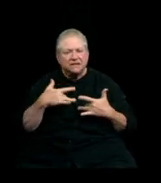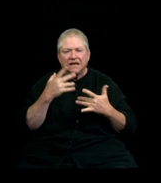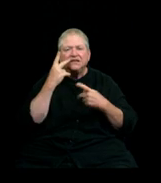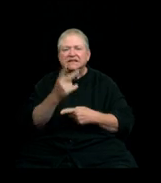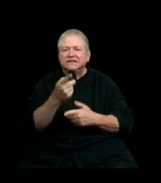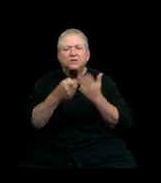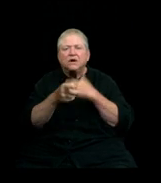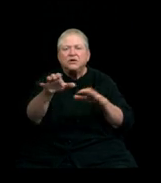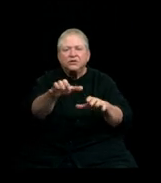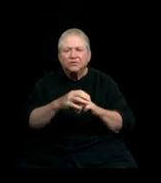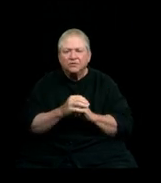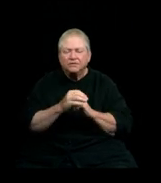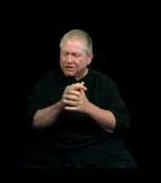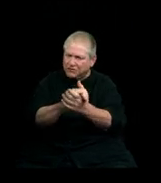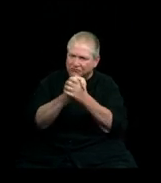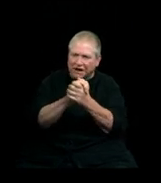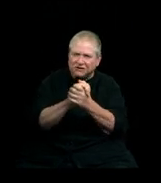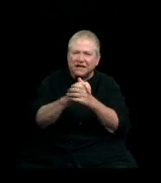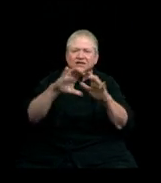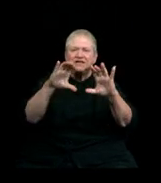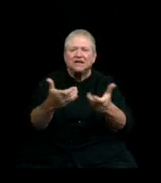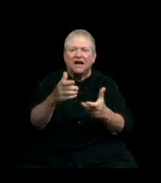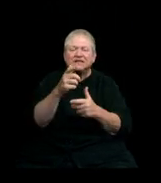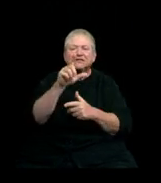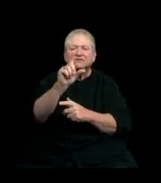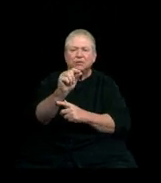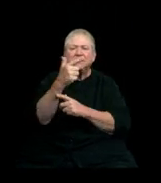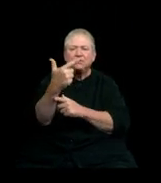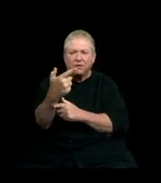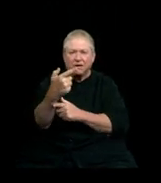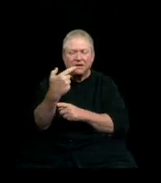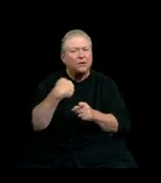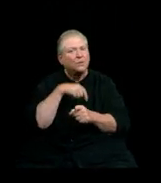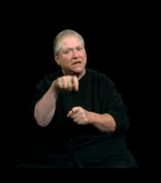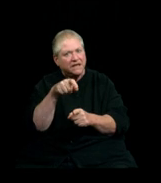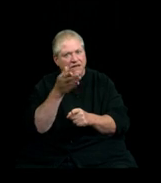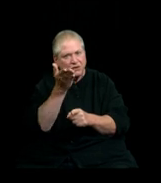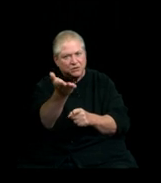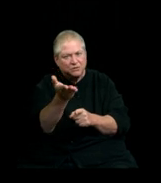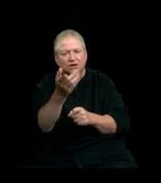So, congratulations to the class of 2021. We need you, you showed up,